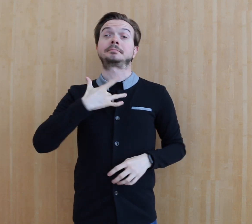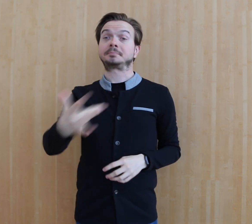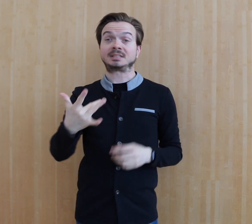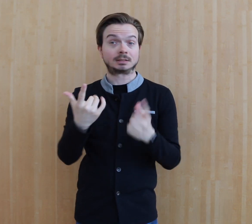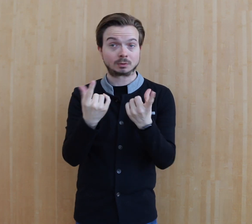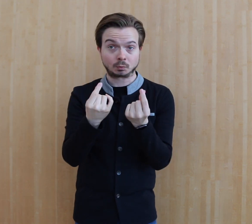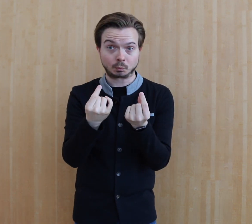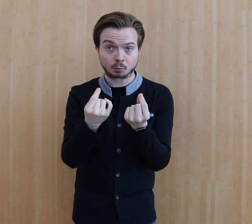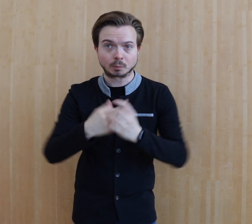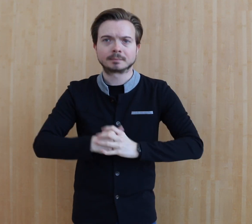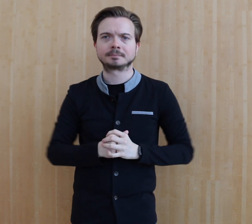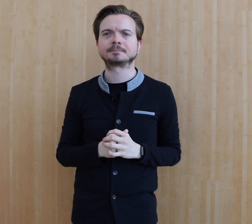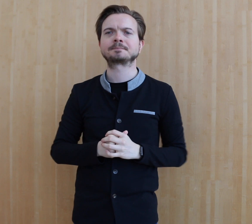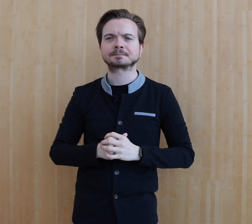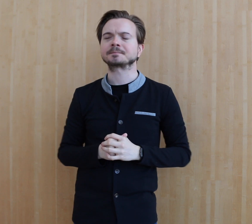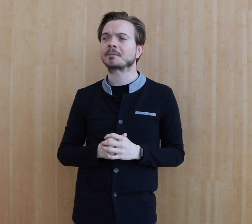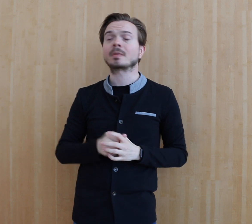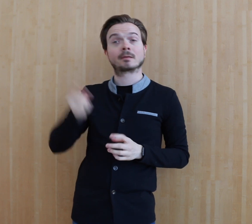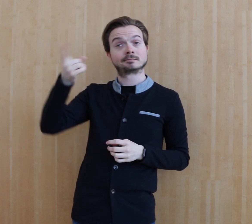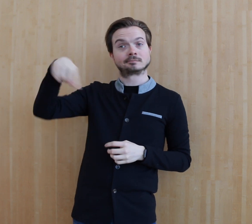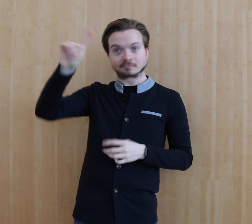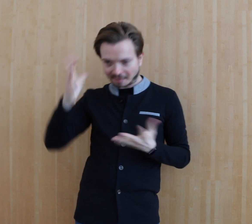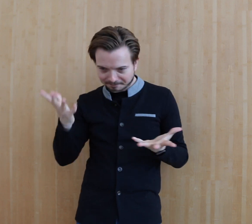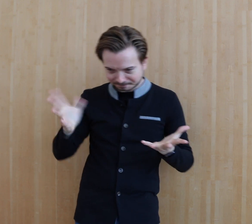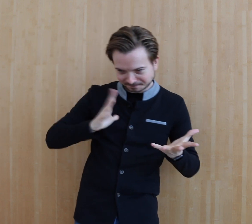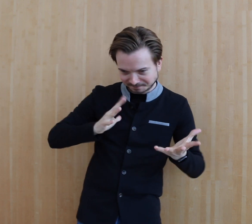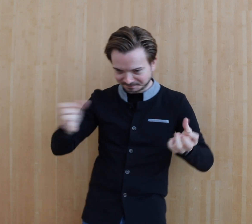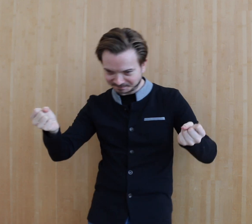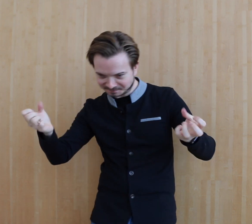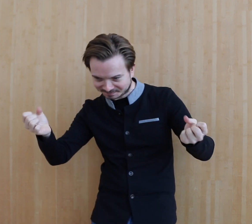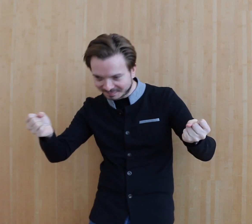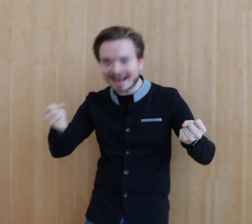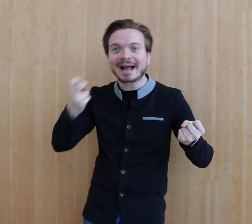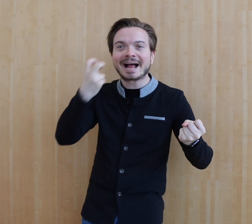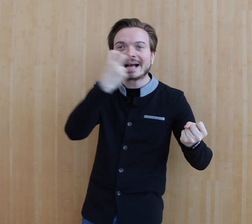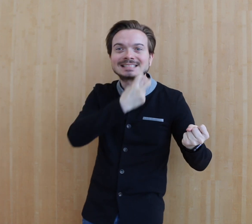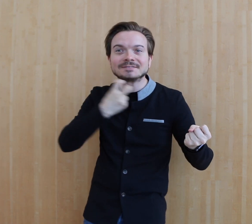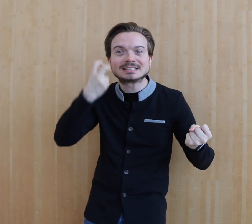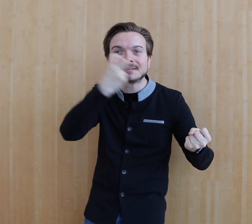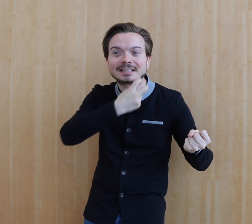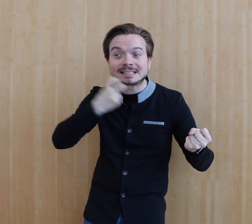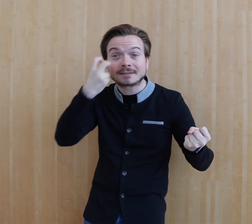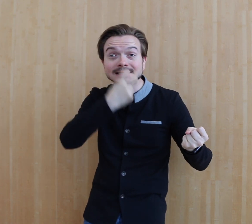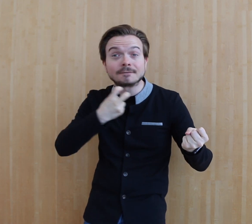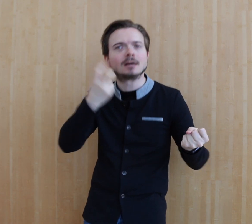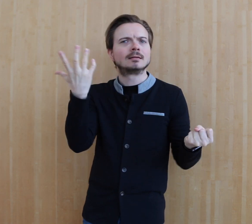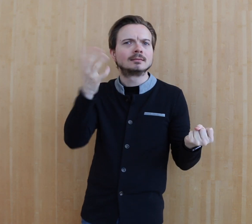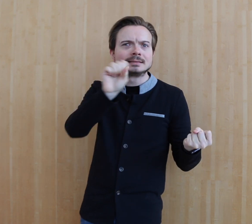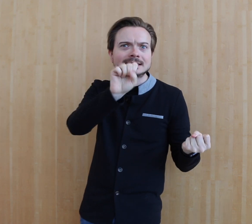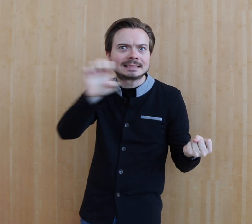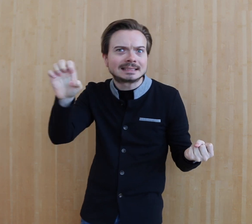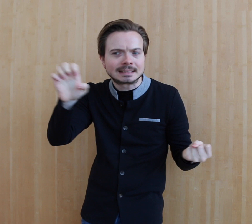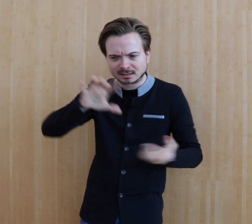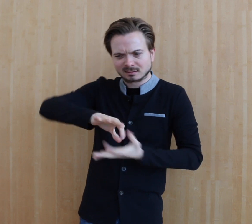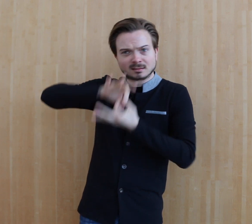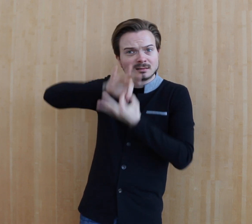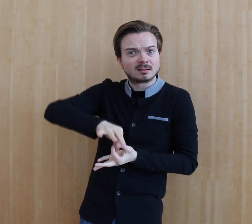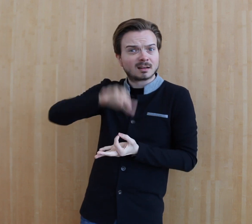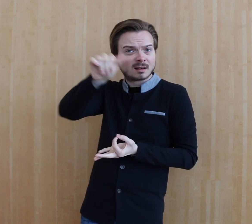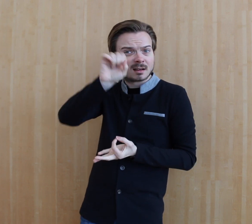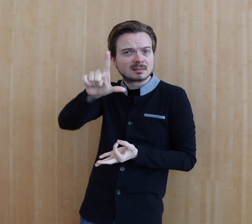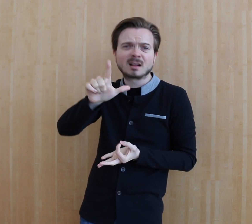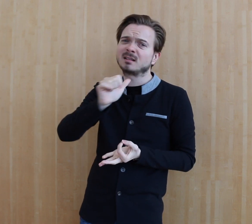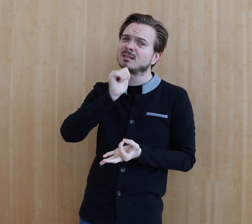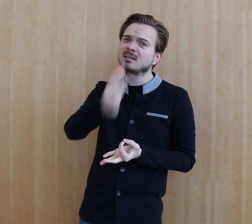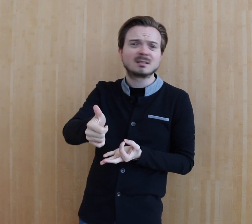Instead what happens is communication becomes this haphazard combination of speech and some kind of sign system like SEE.